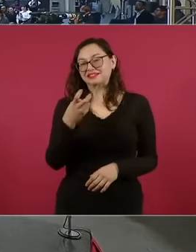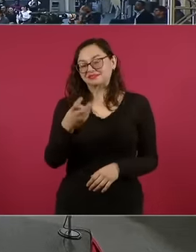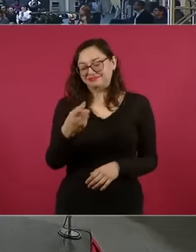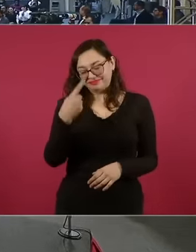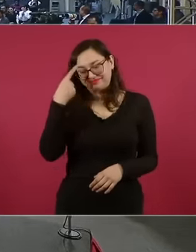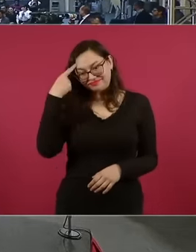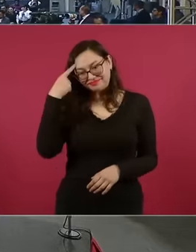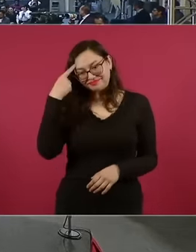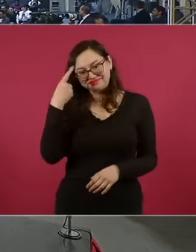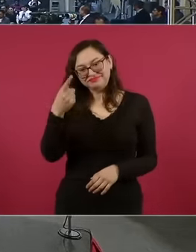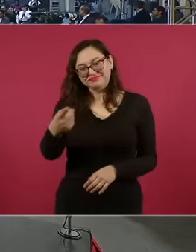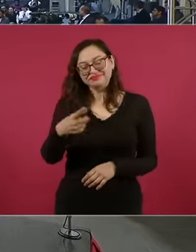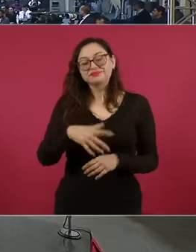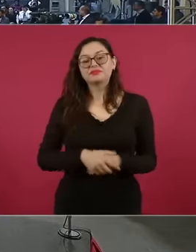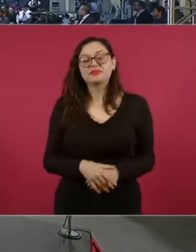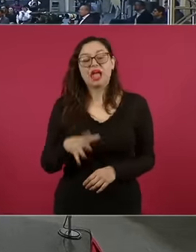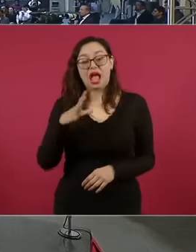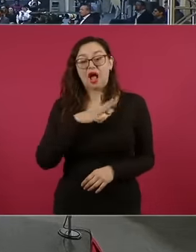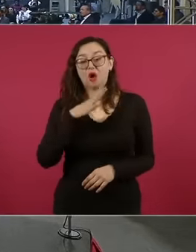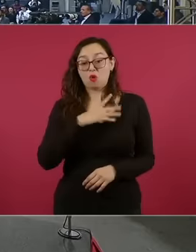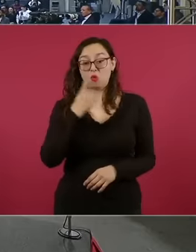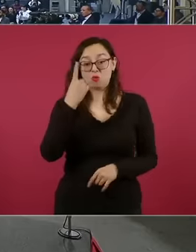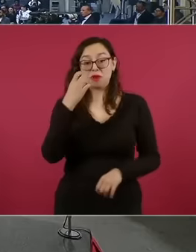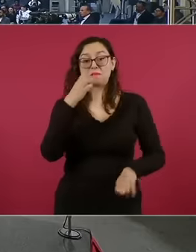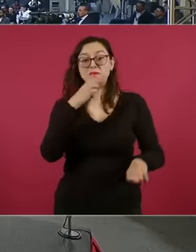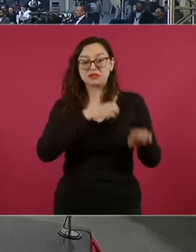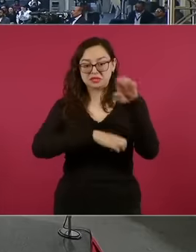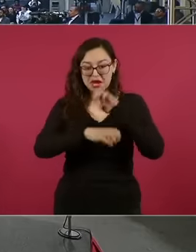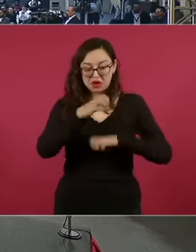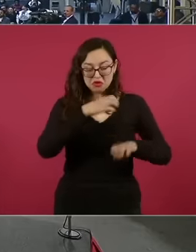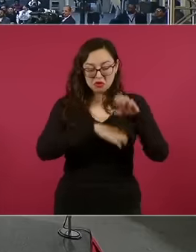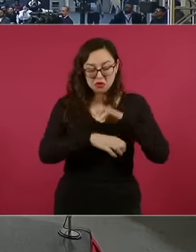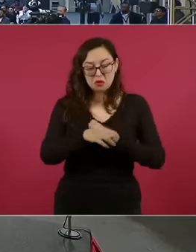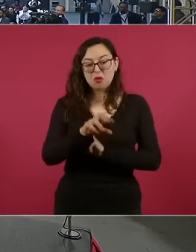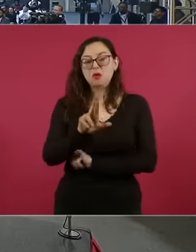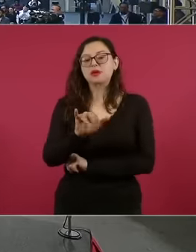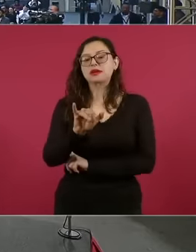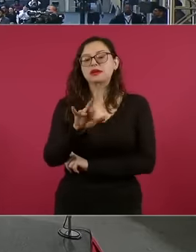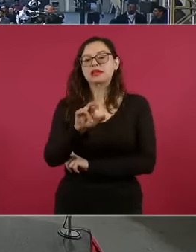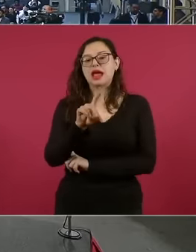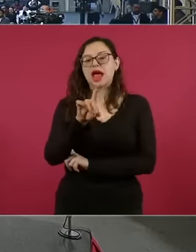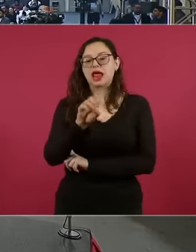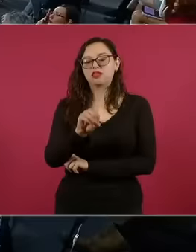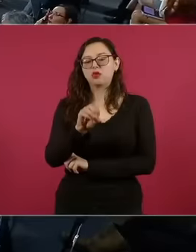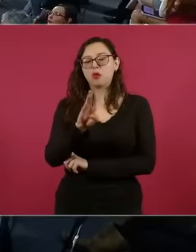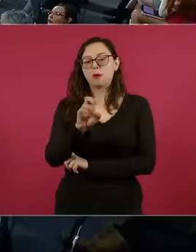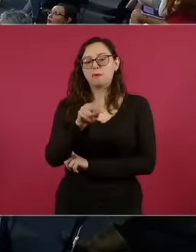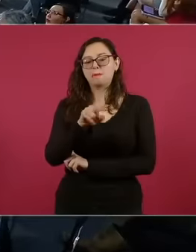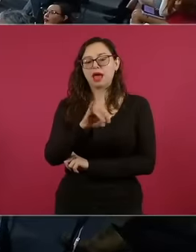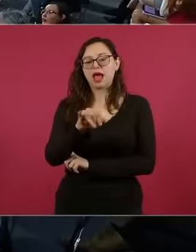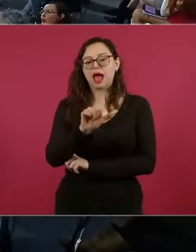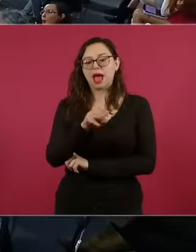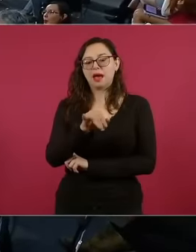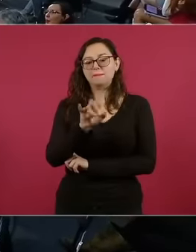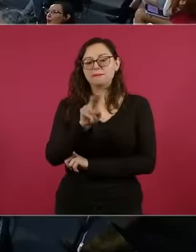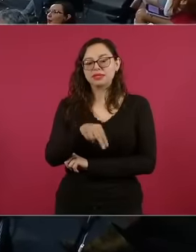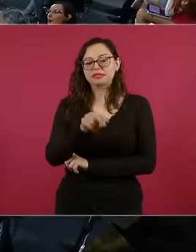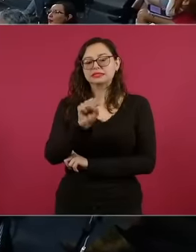banks and other businesses is Ricardo Benjamín Salinas, document that has His television station